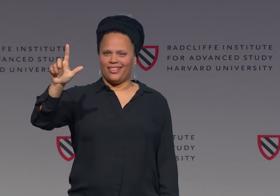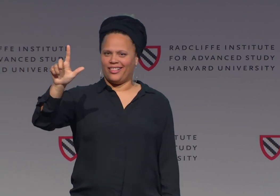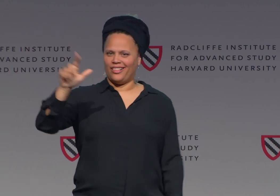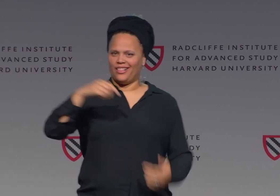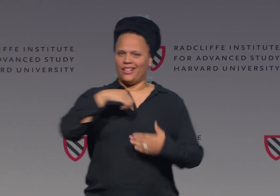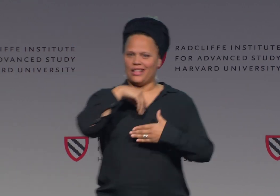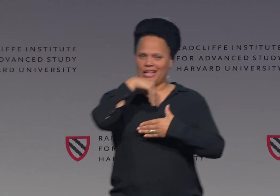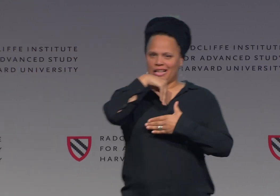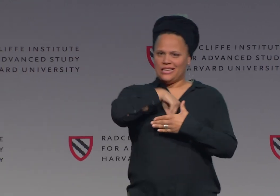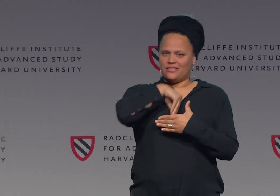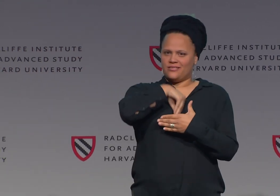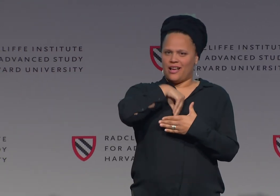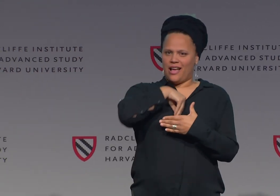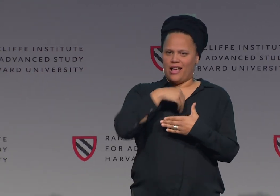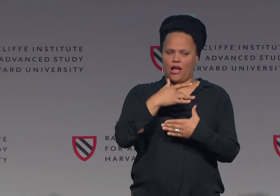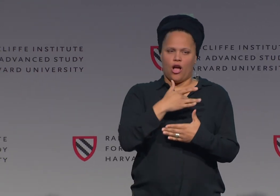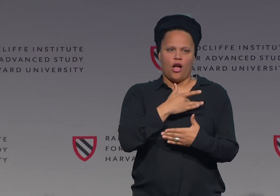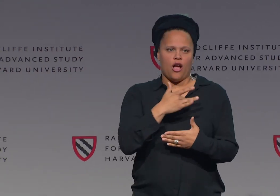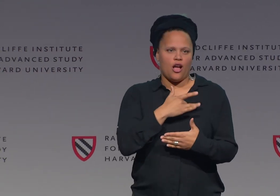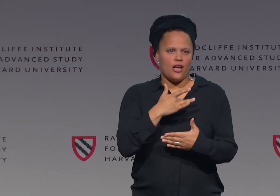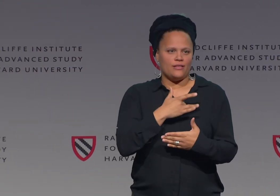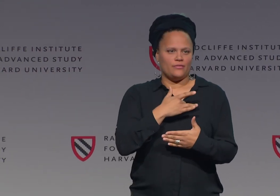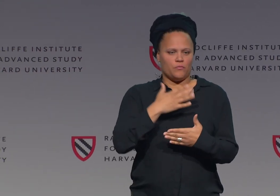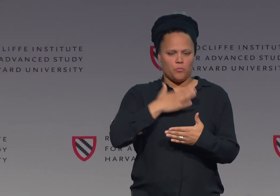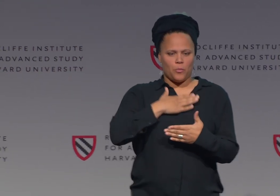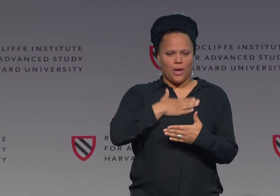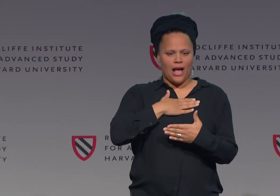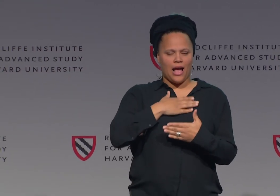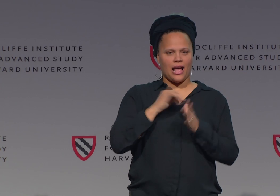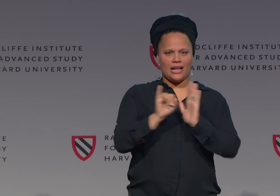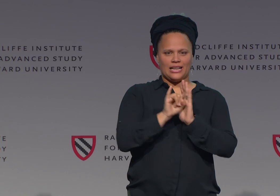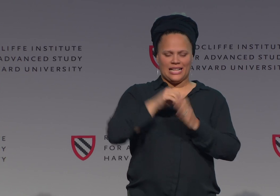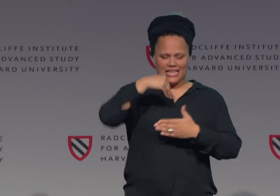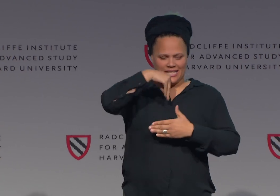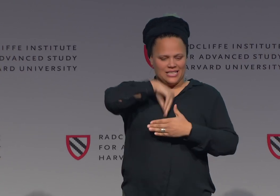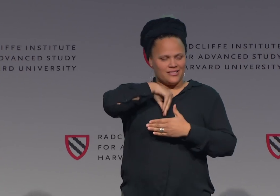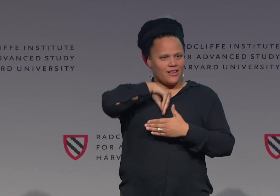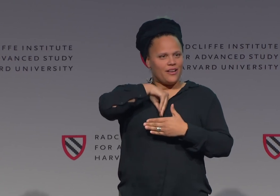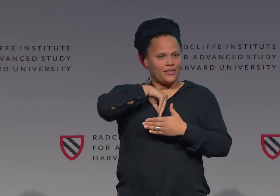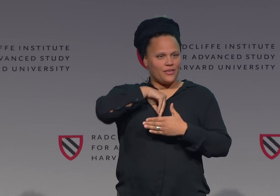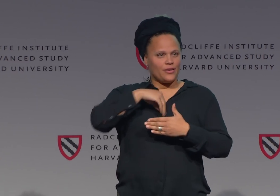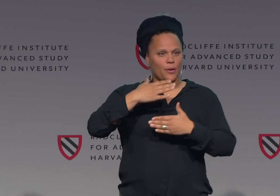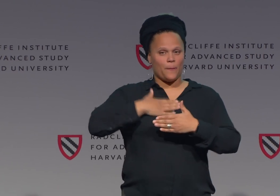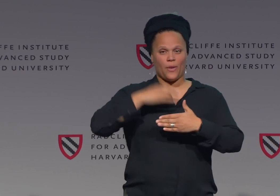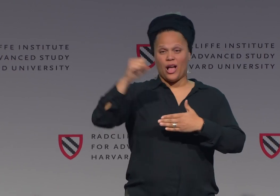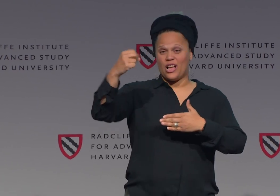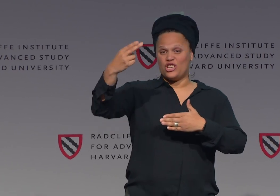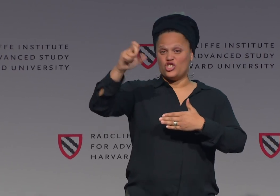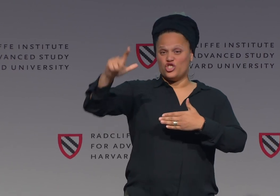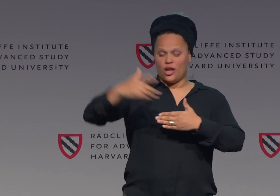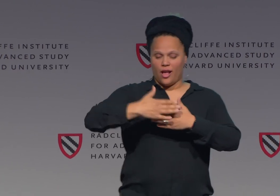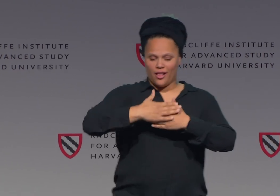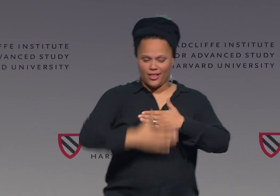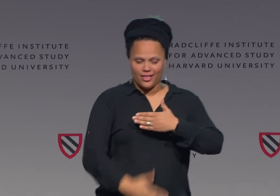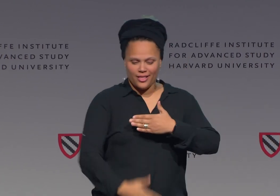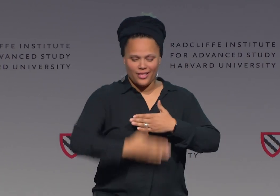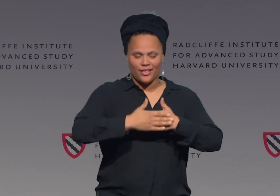It's there to indicate the soul. The inner workings of someone's heart, their soul.